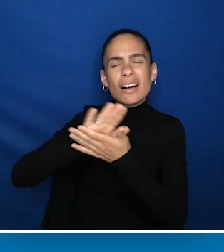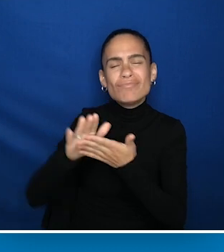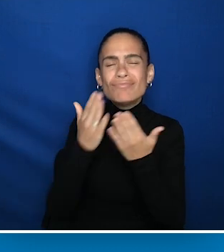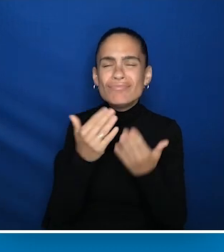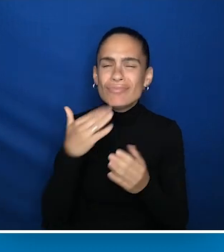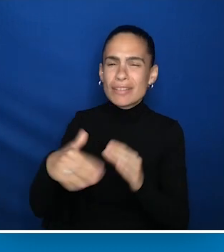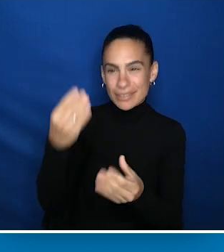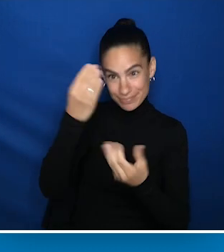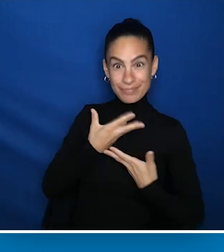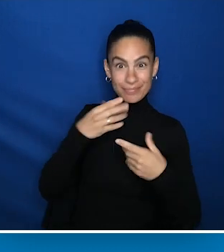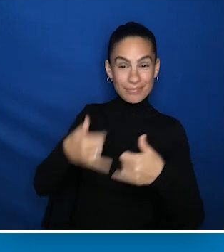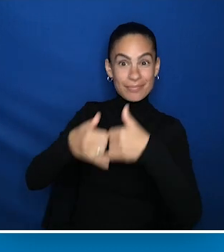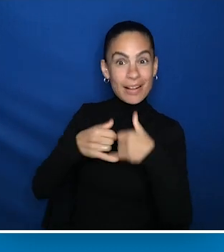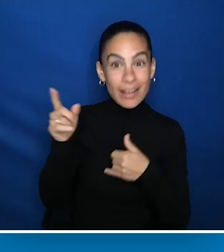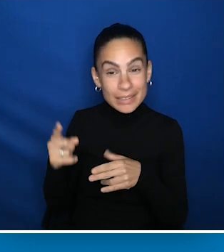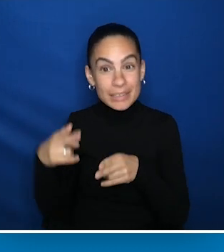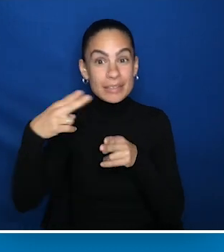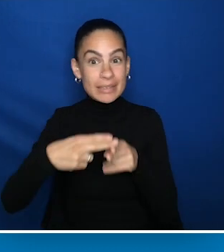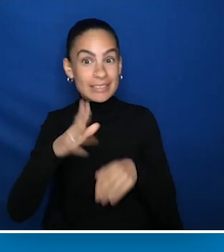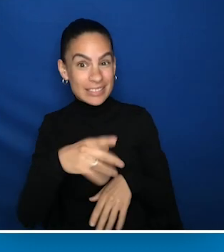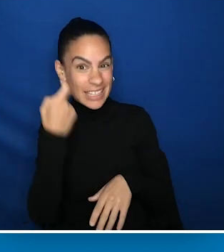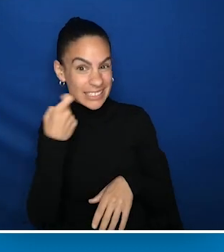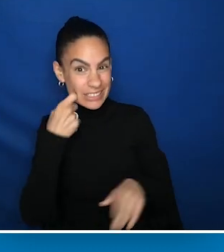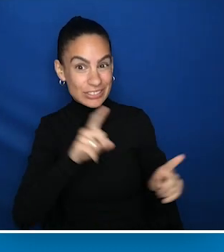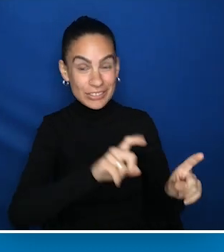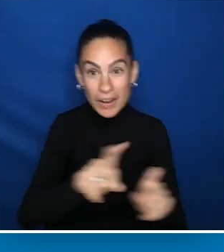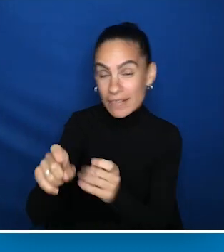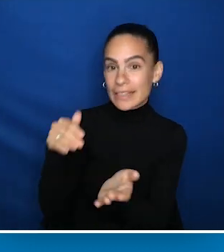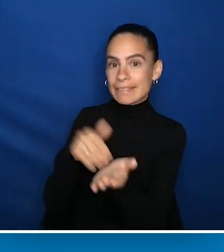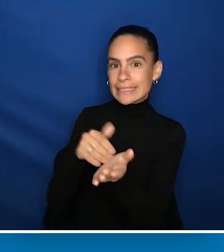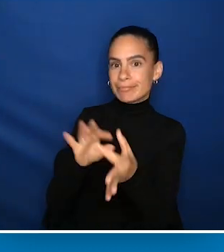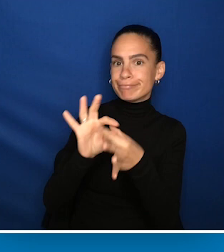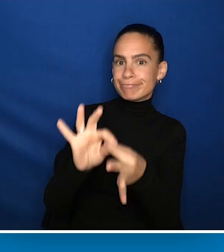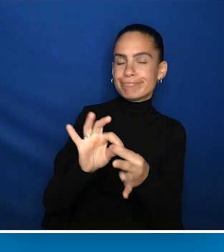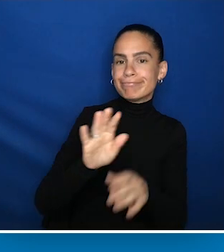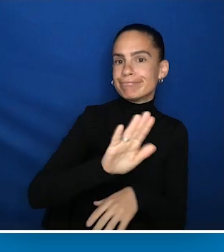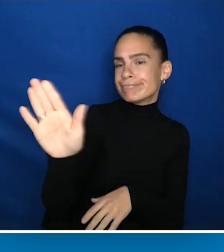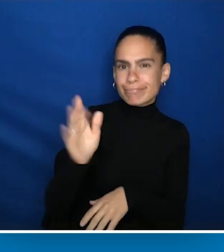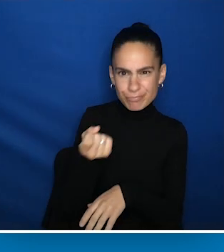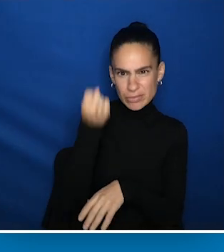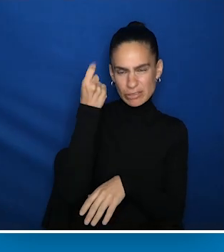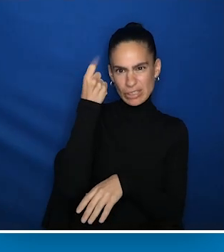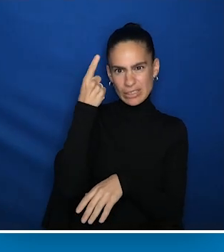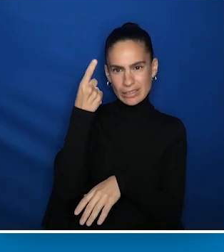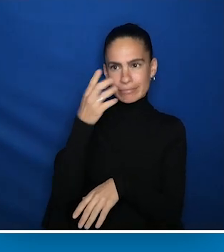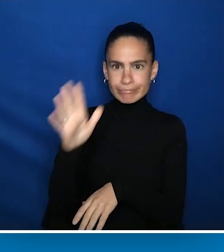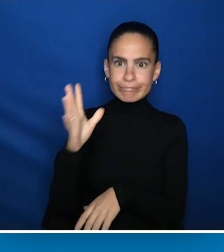John Tschida noted findings from a recent survey of physicians about their perceptions of and experiences